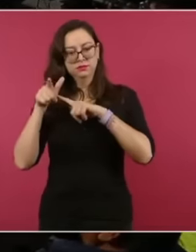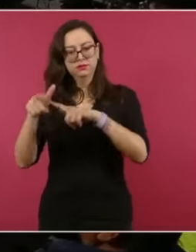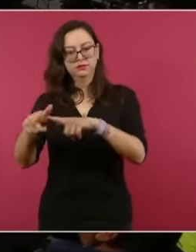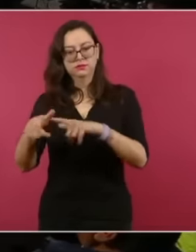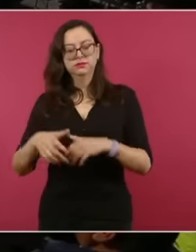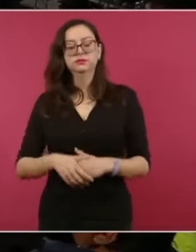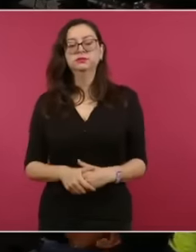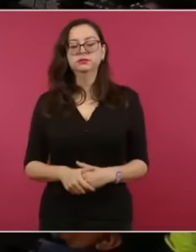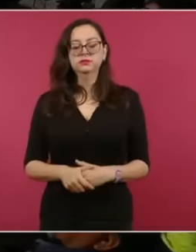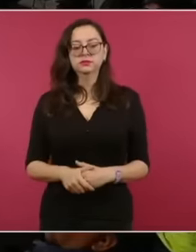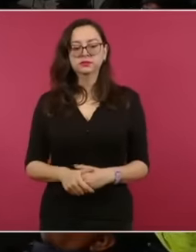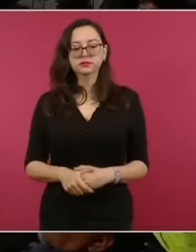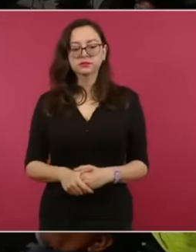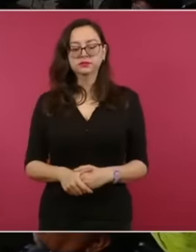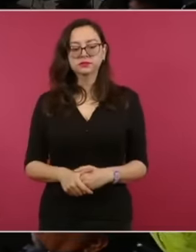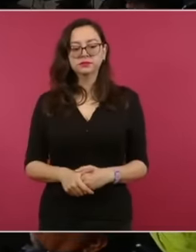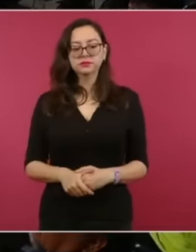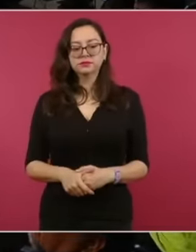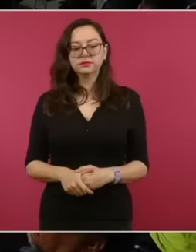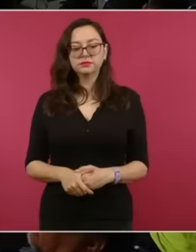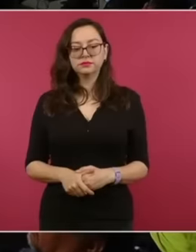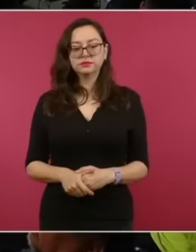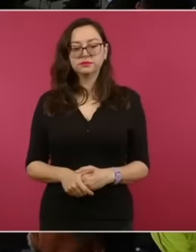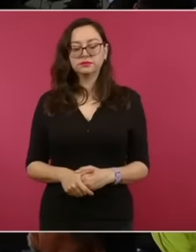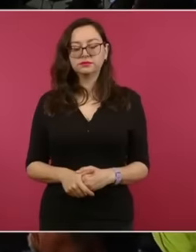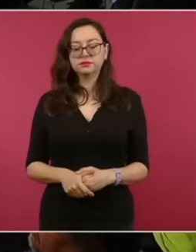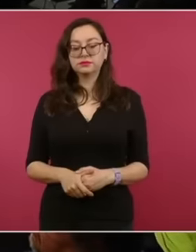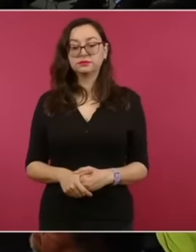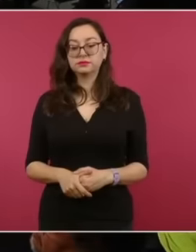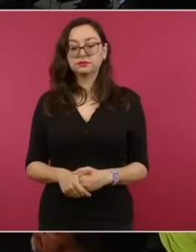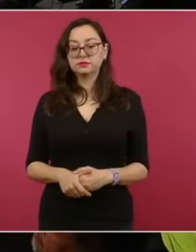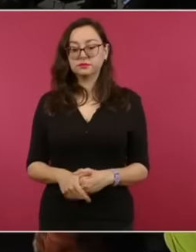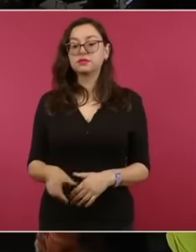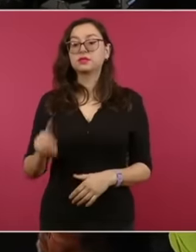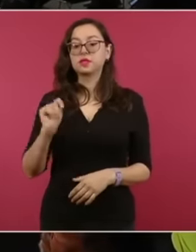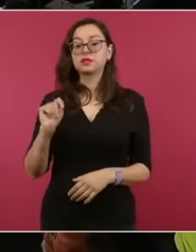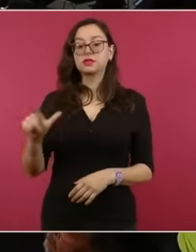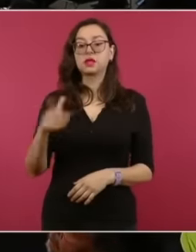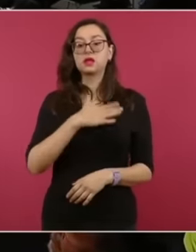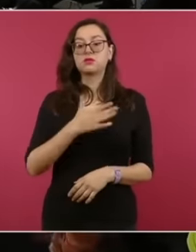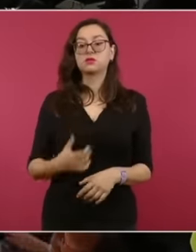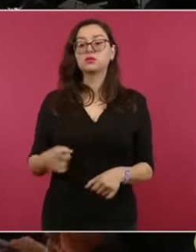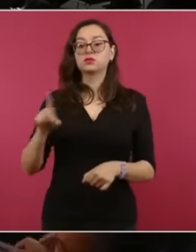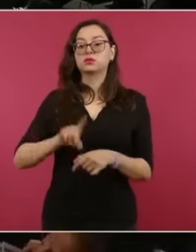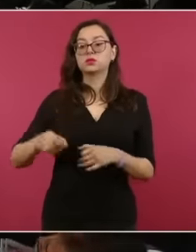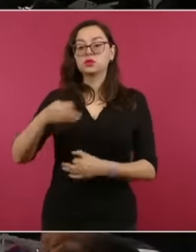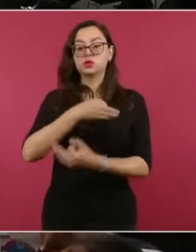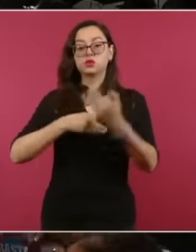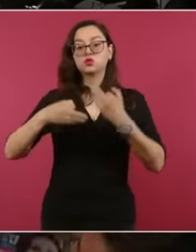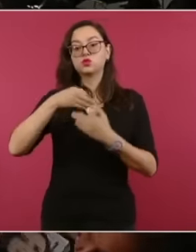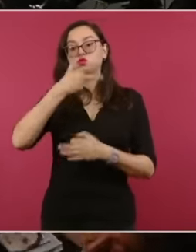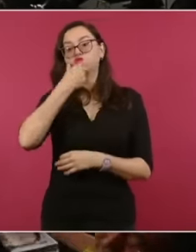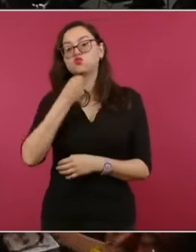forward how are you? Very good morning good morning to all this Juan Hernández deo enough of